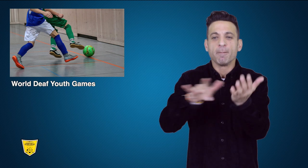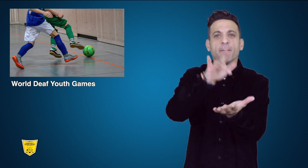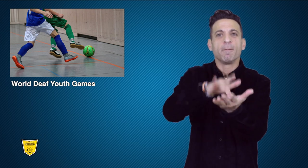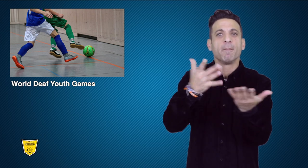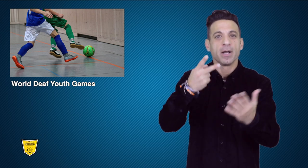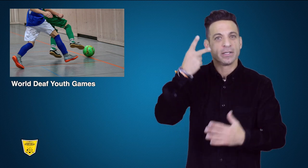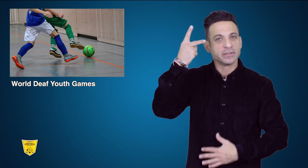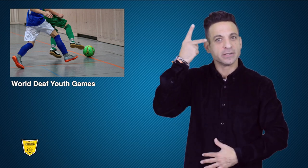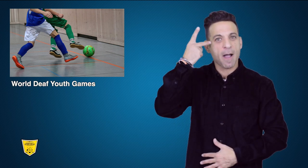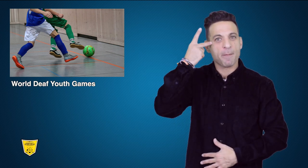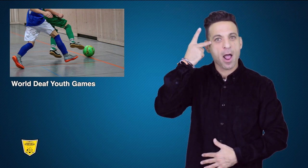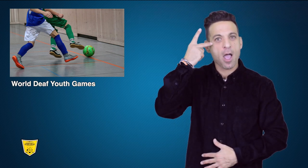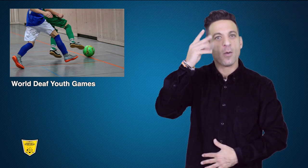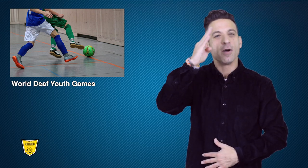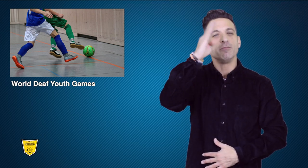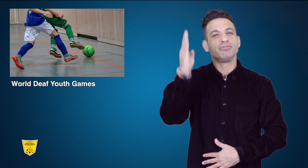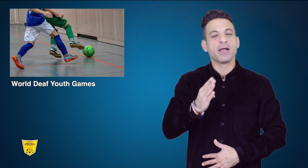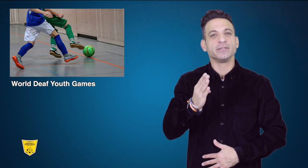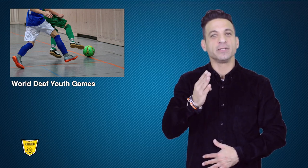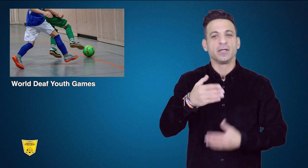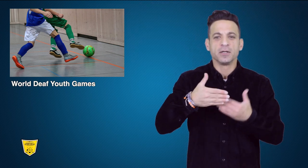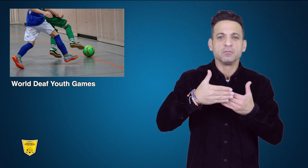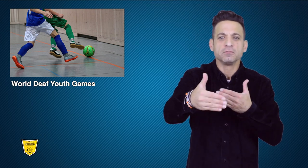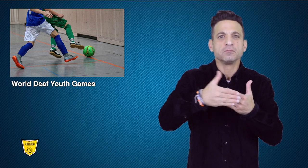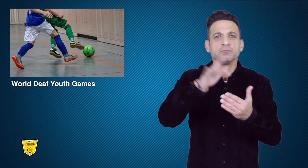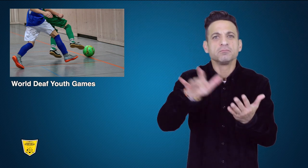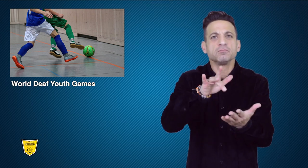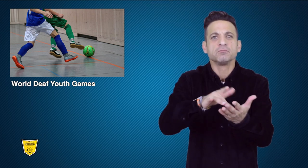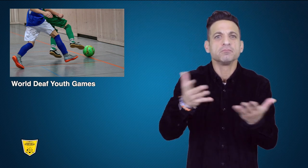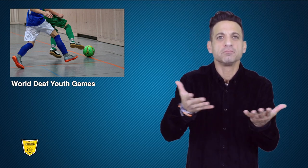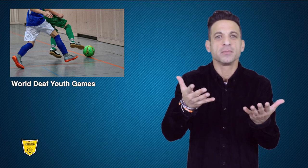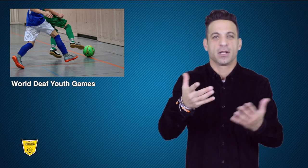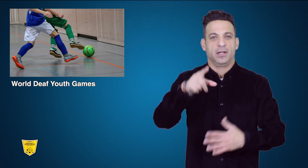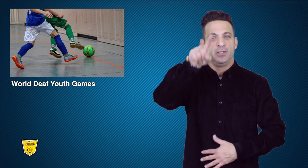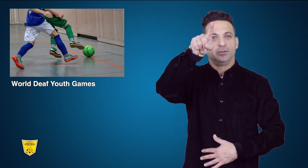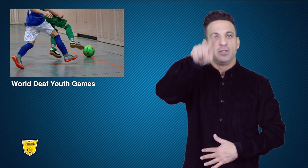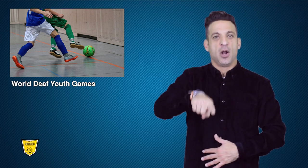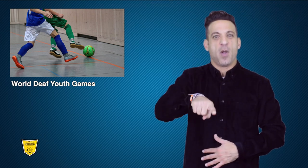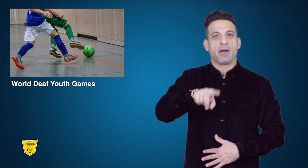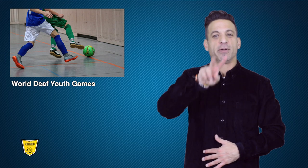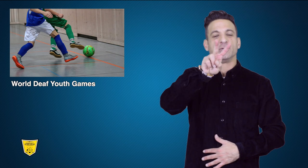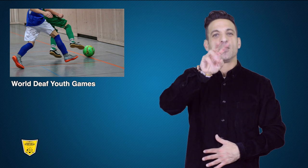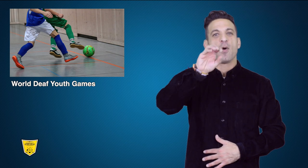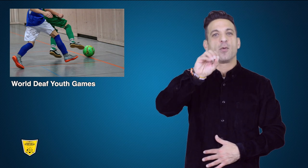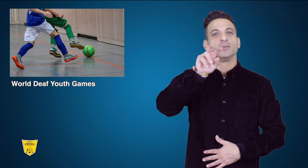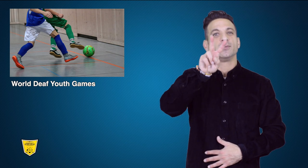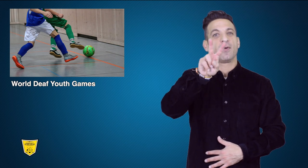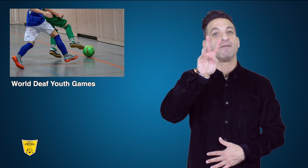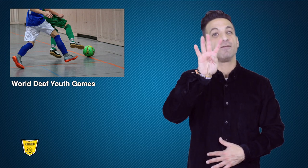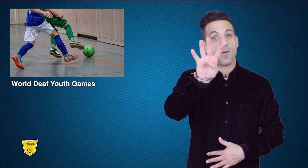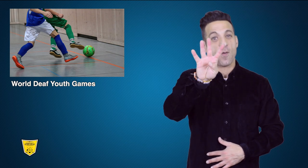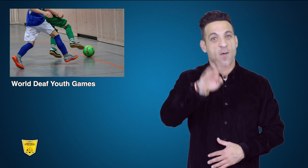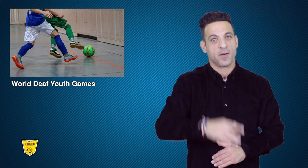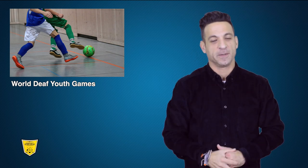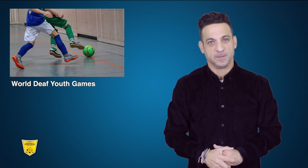in San Paulo, Brazil in January 2024.